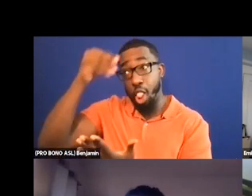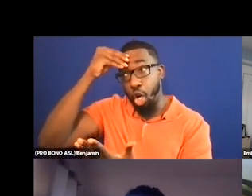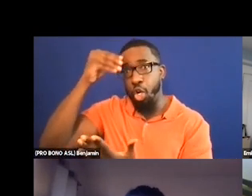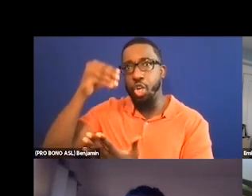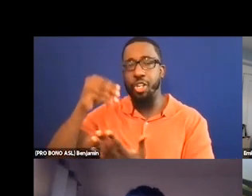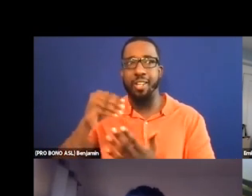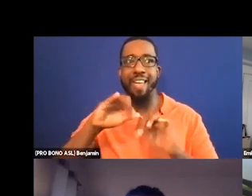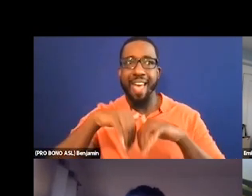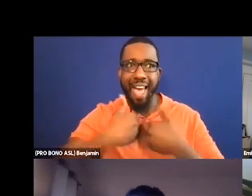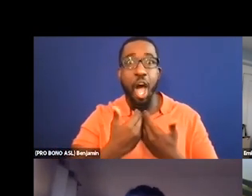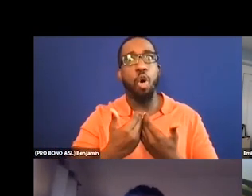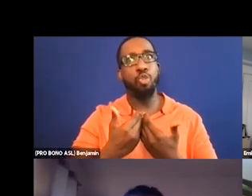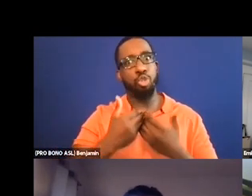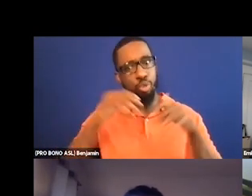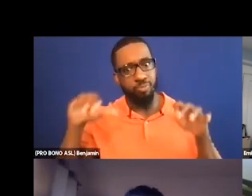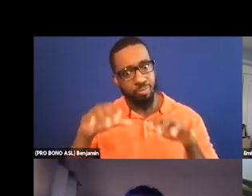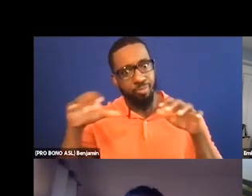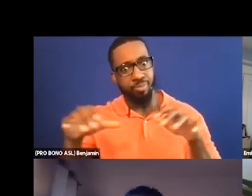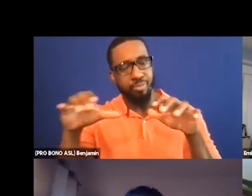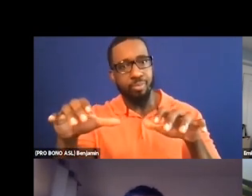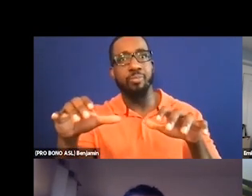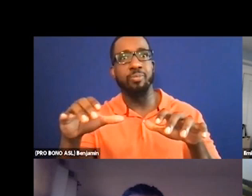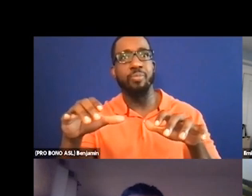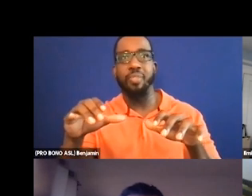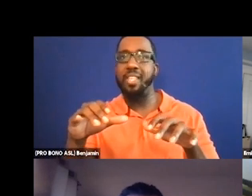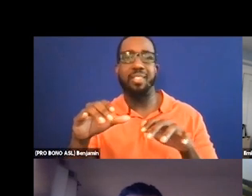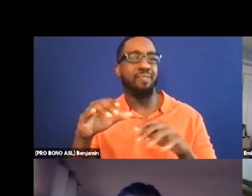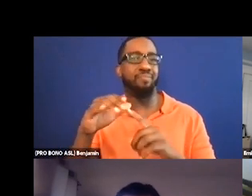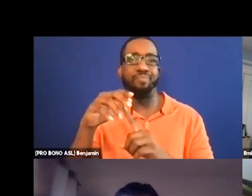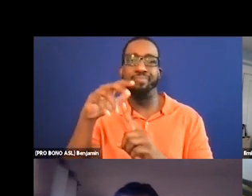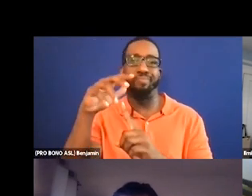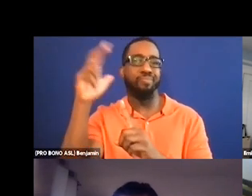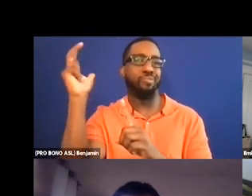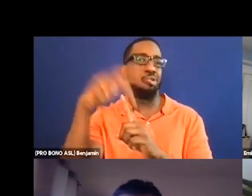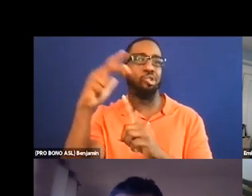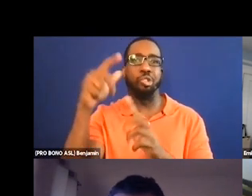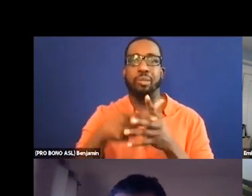where they can learn more about actually getting it done is a great start.